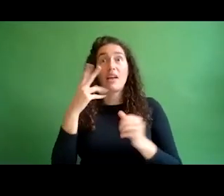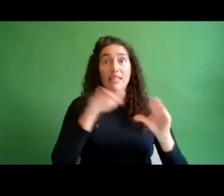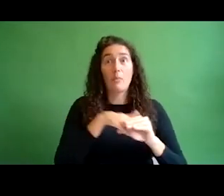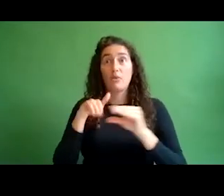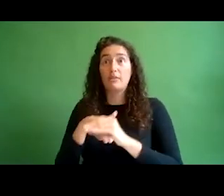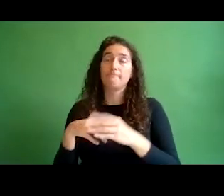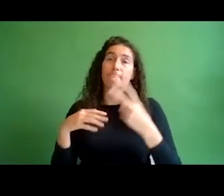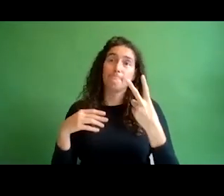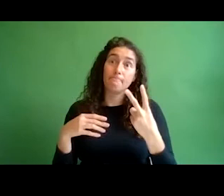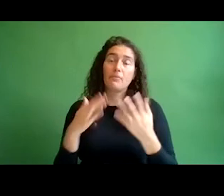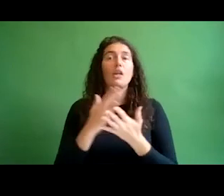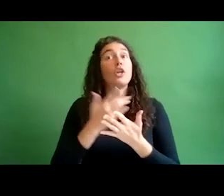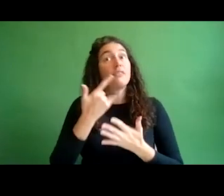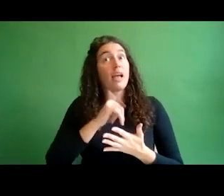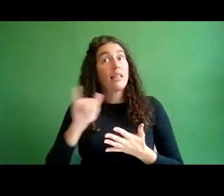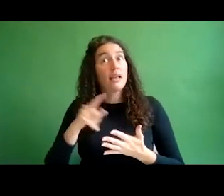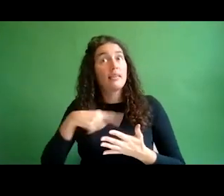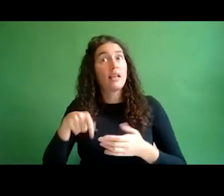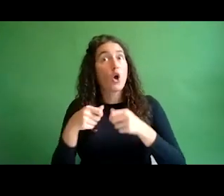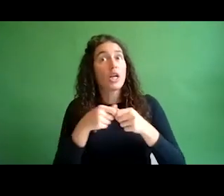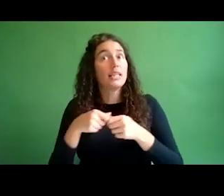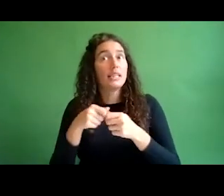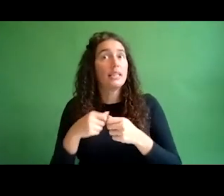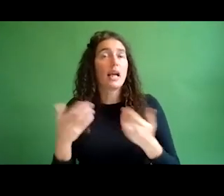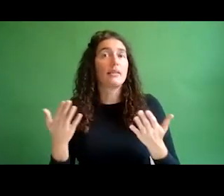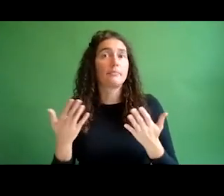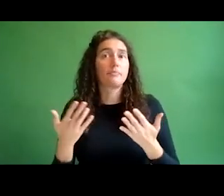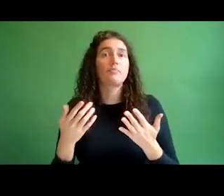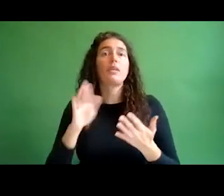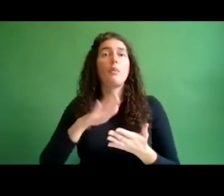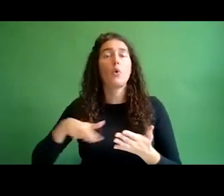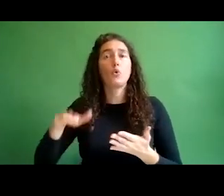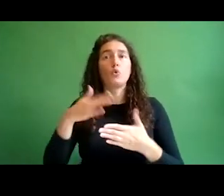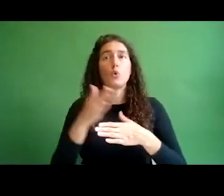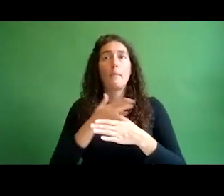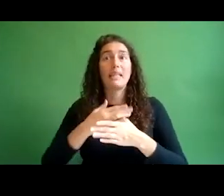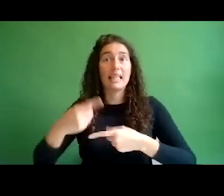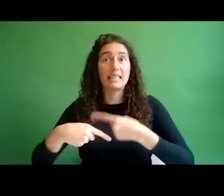on intergenerational integration, we have been organised for two years now to ensure that more employees